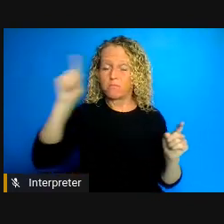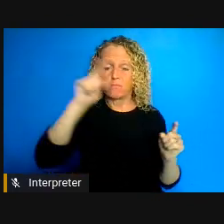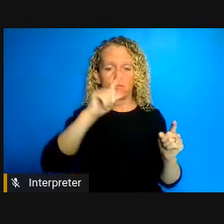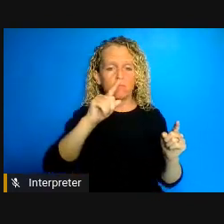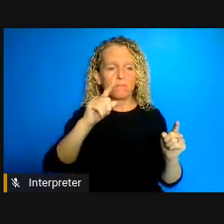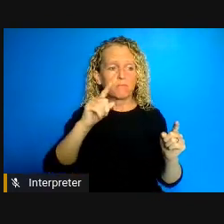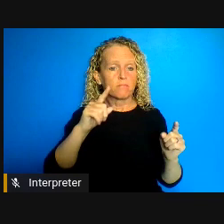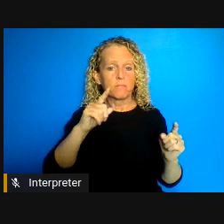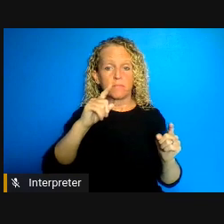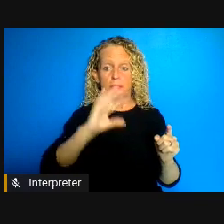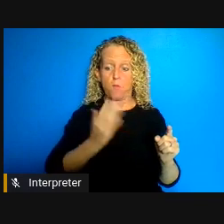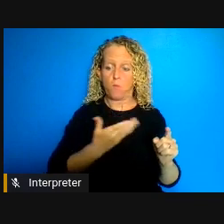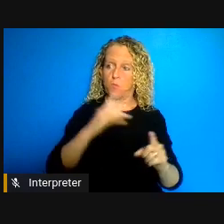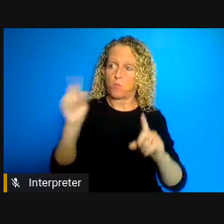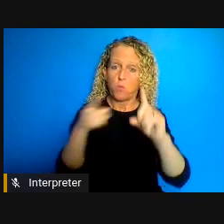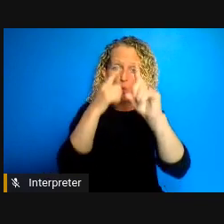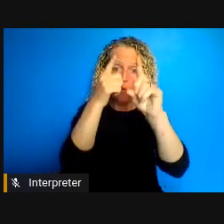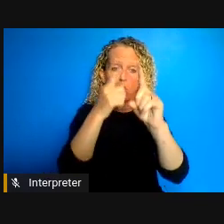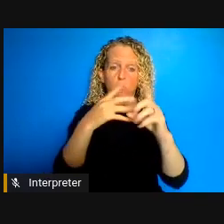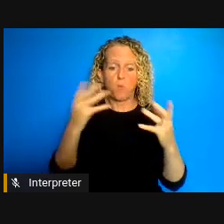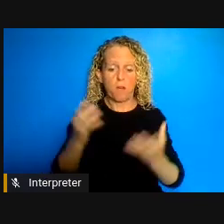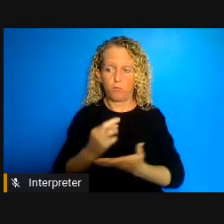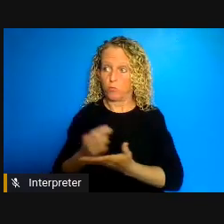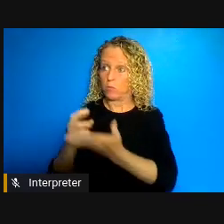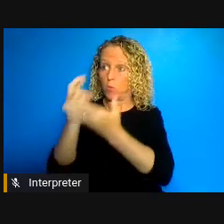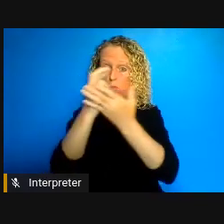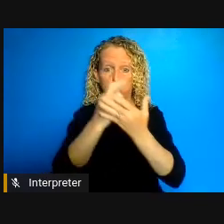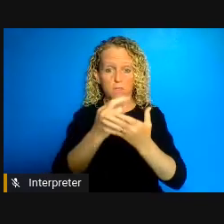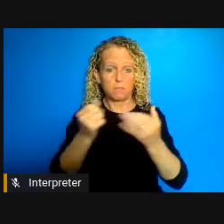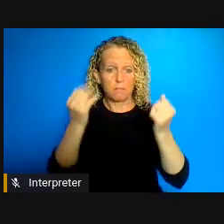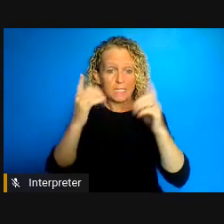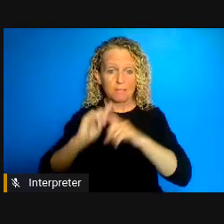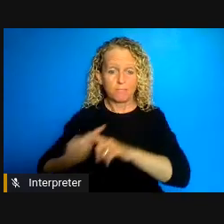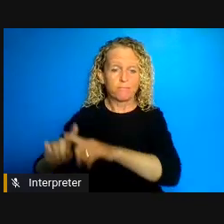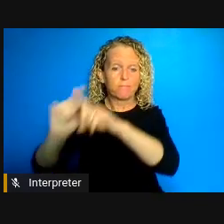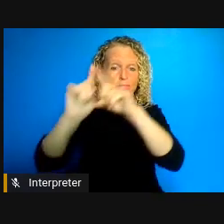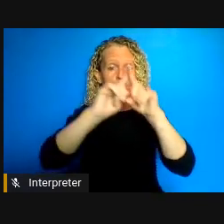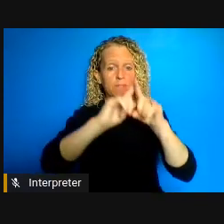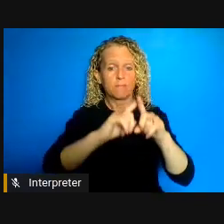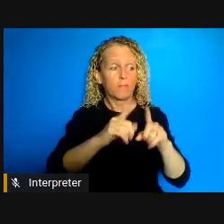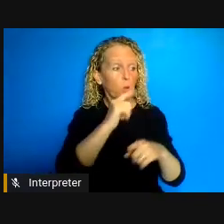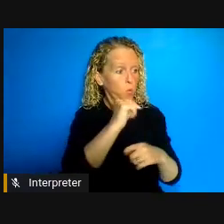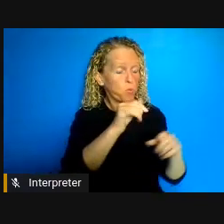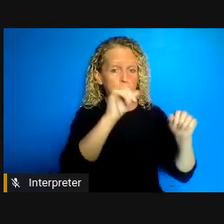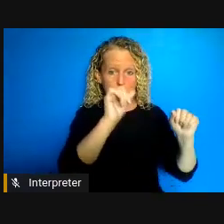access for those people granted expedited relief so now moving from the